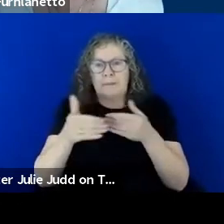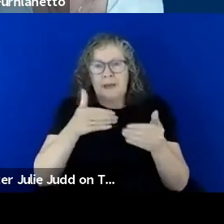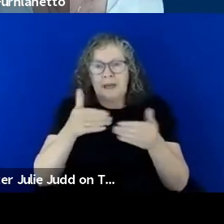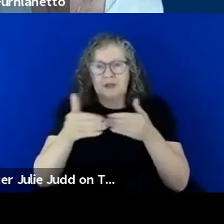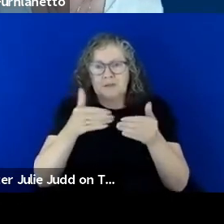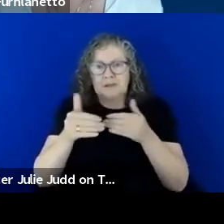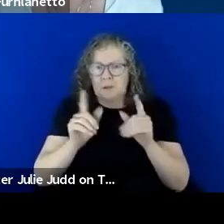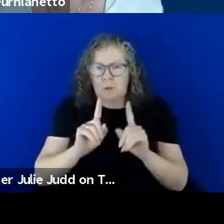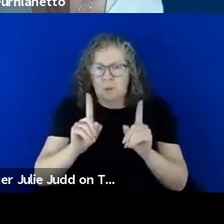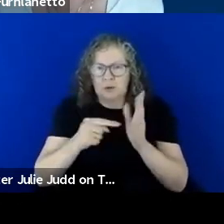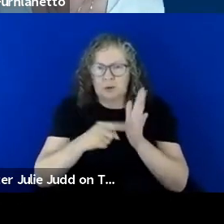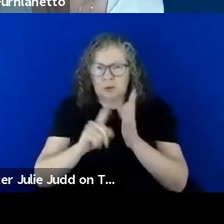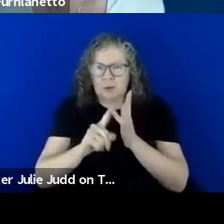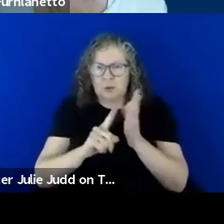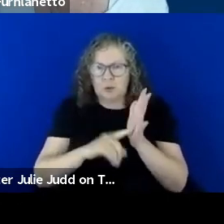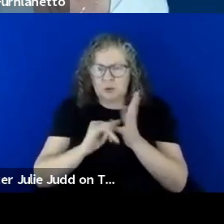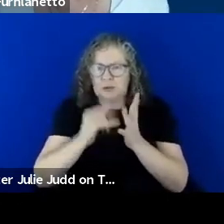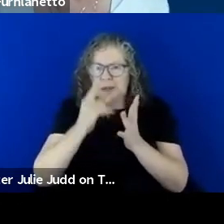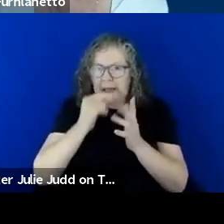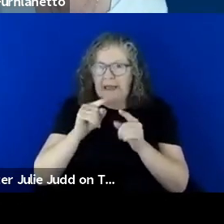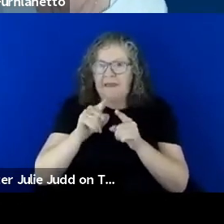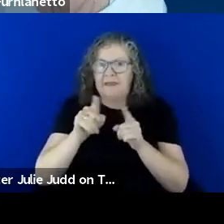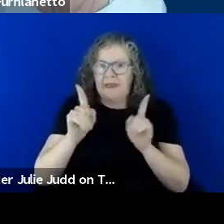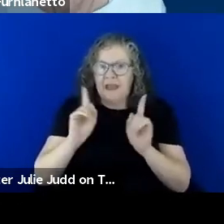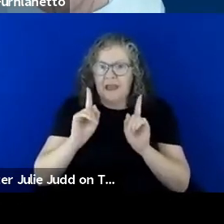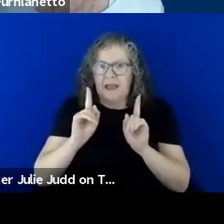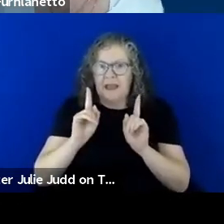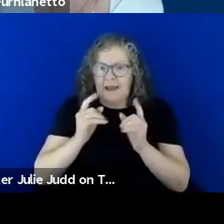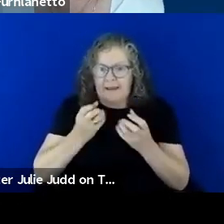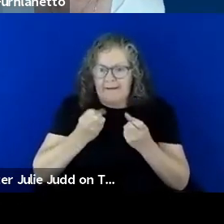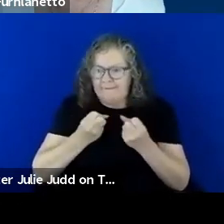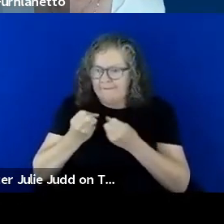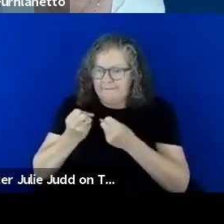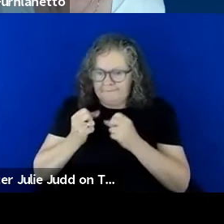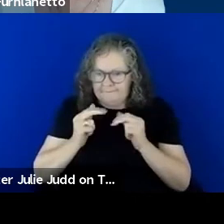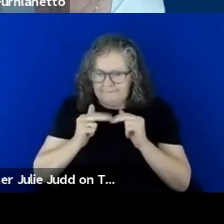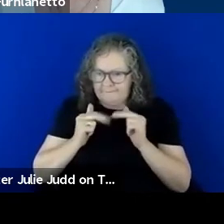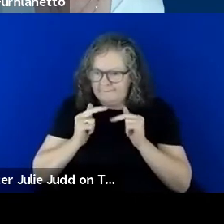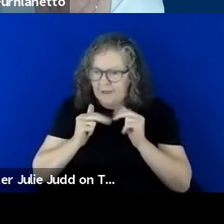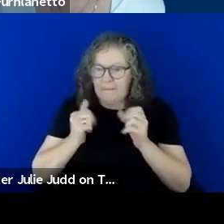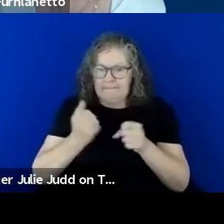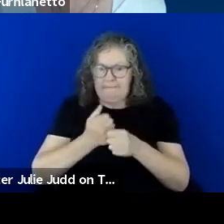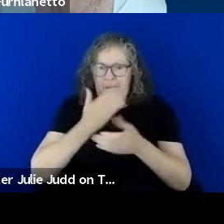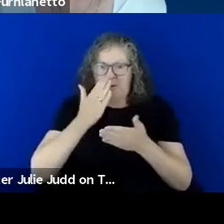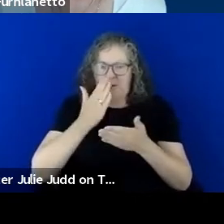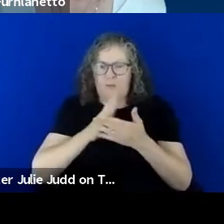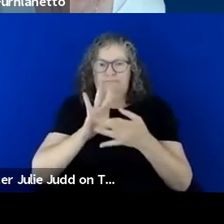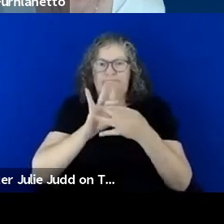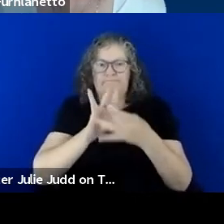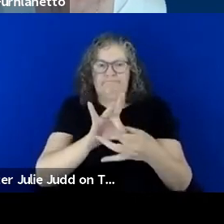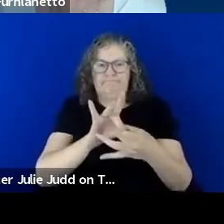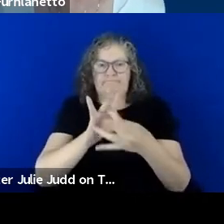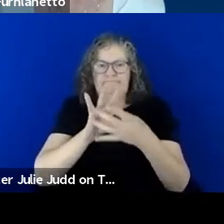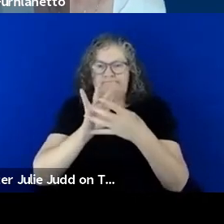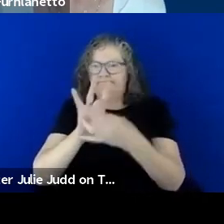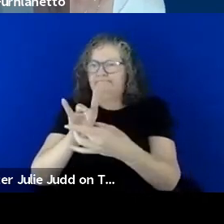tools could they be building to be able to ensure connecting to you in in whatever event that is